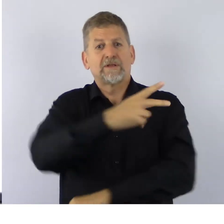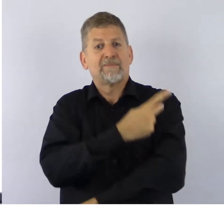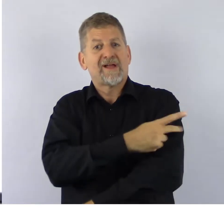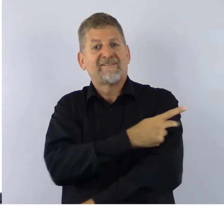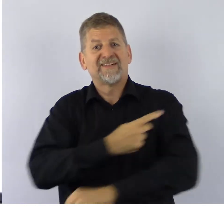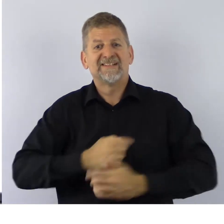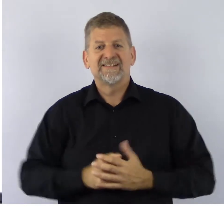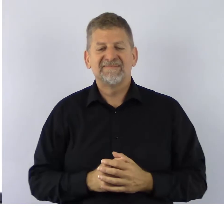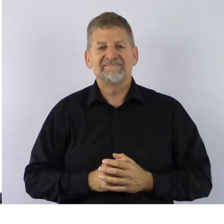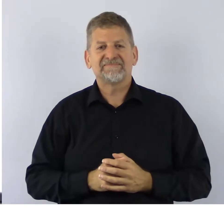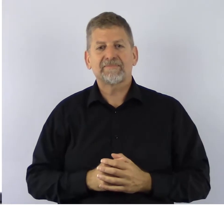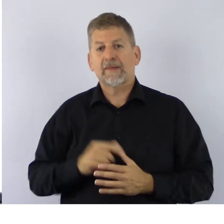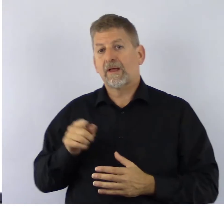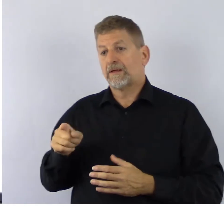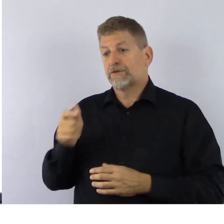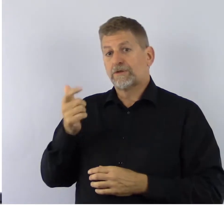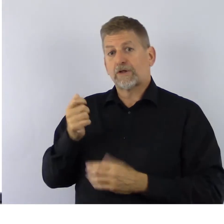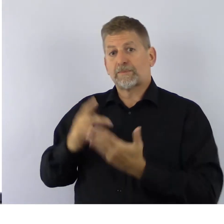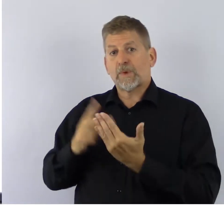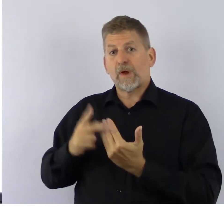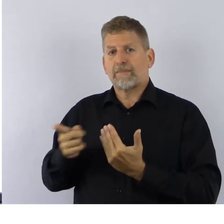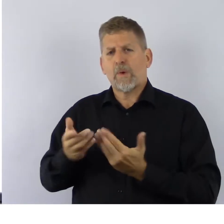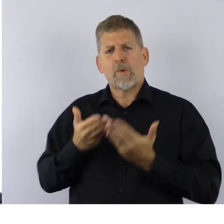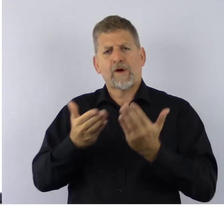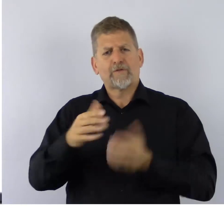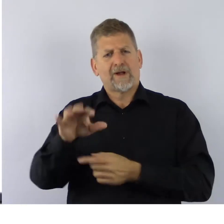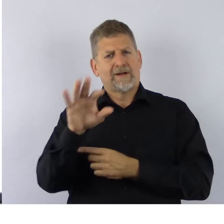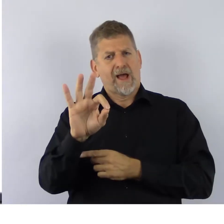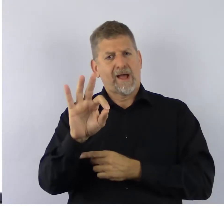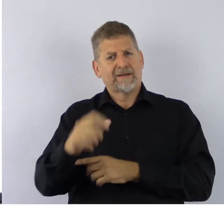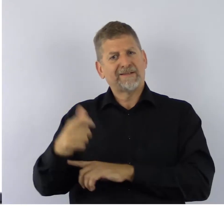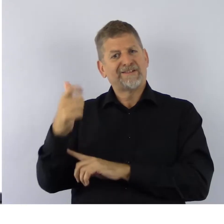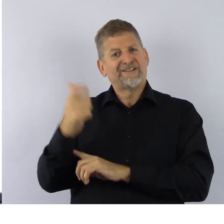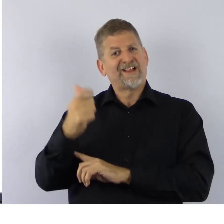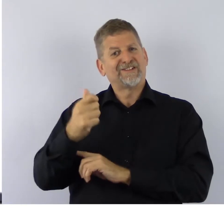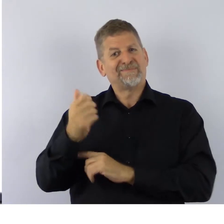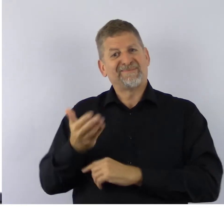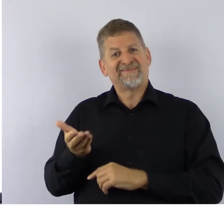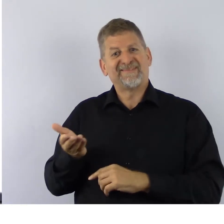The scholarship program is offering nine scholarships